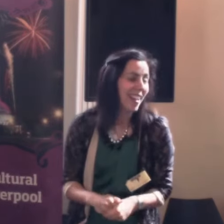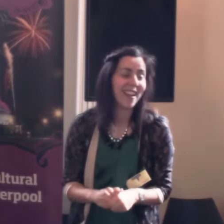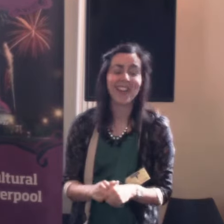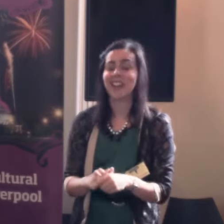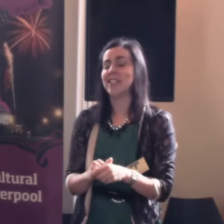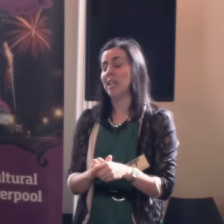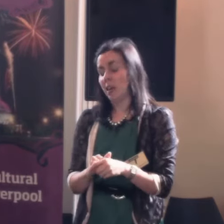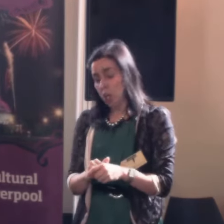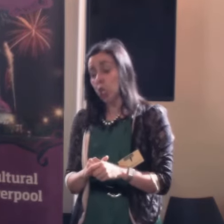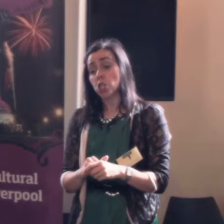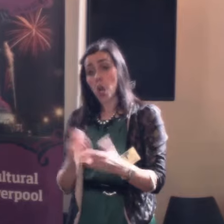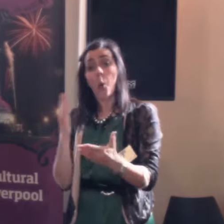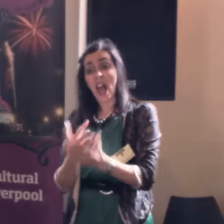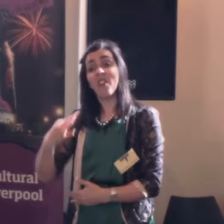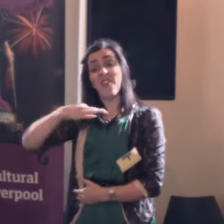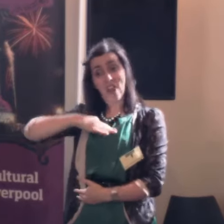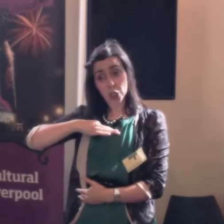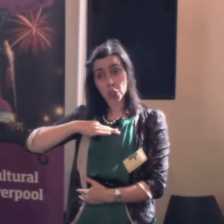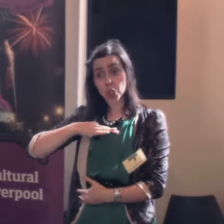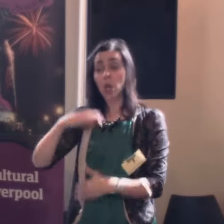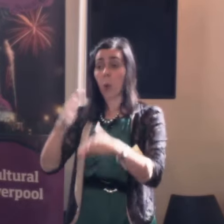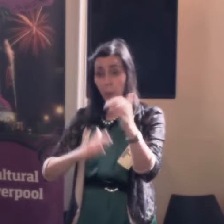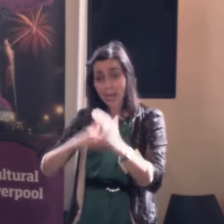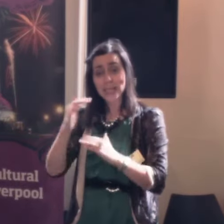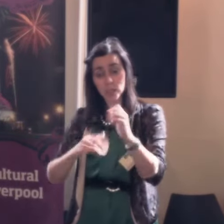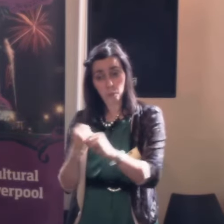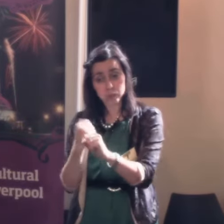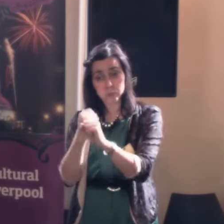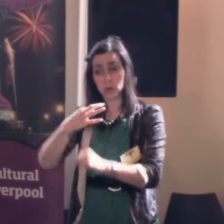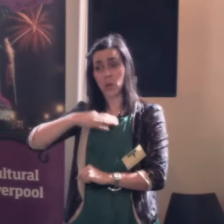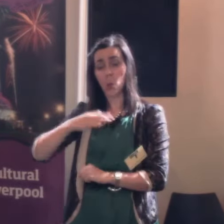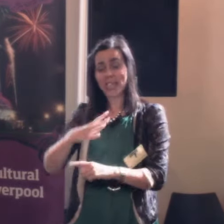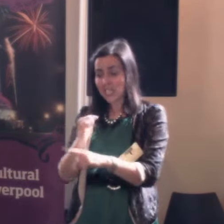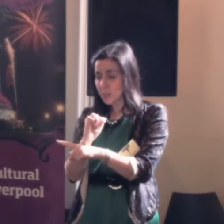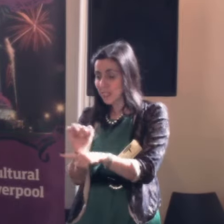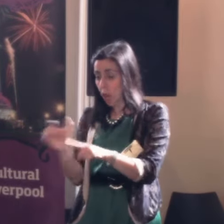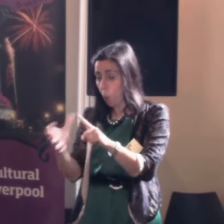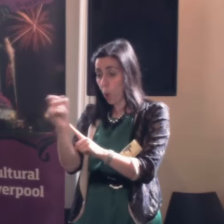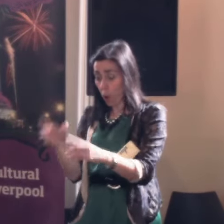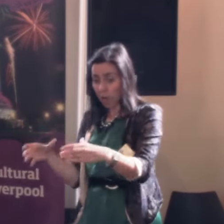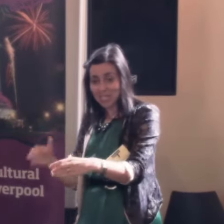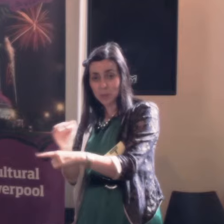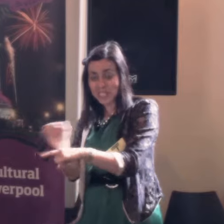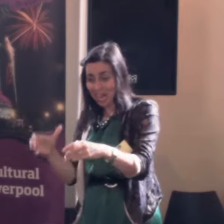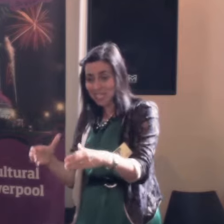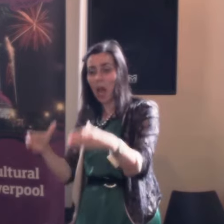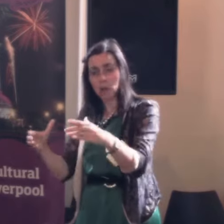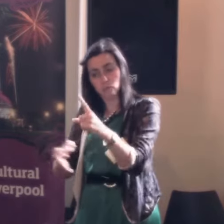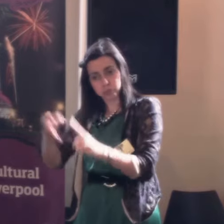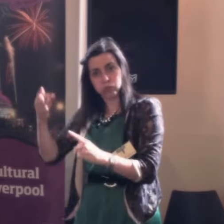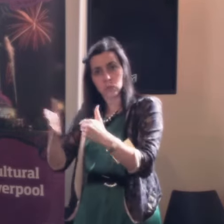So, we have advantages, we're building on a solid base, but we need to protect what we've won, and to go further